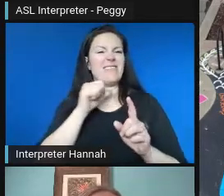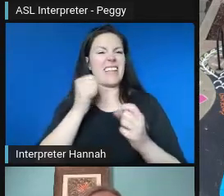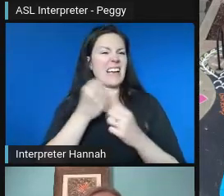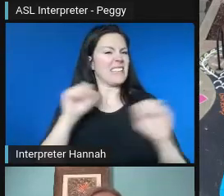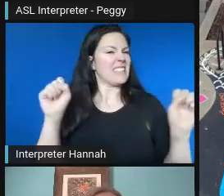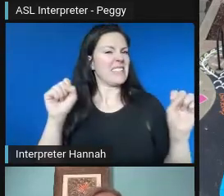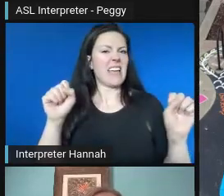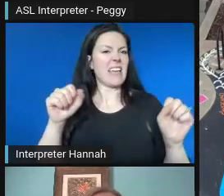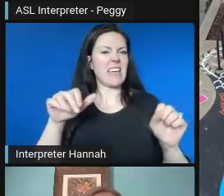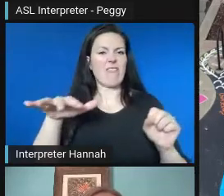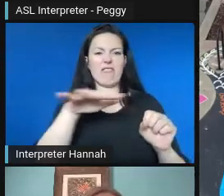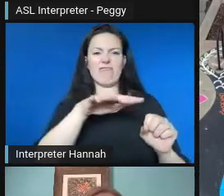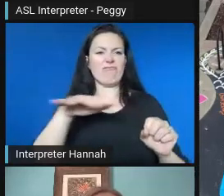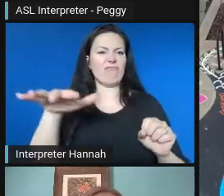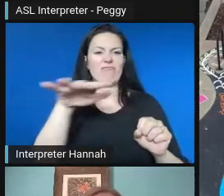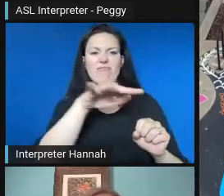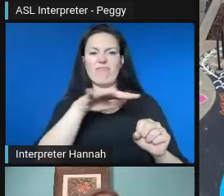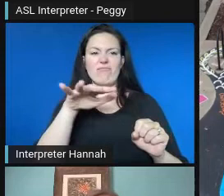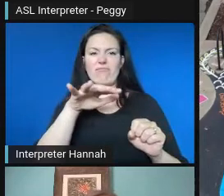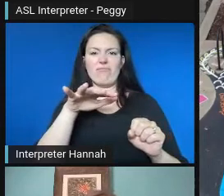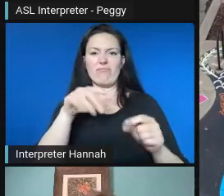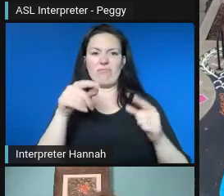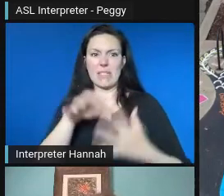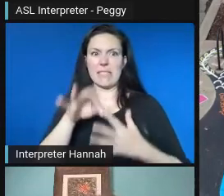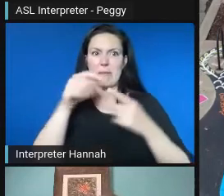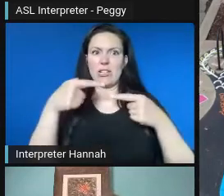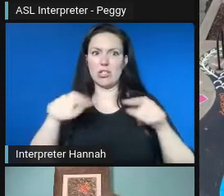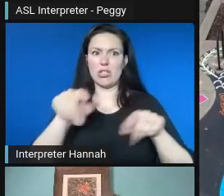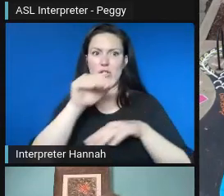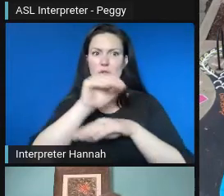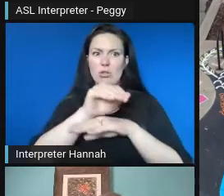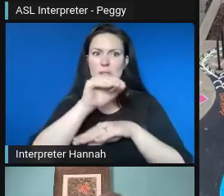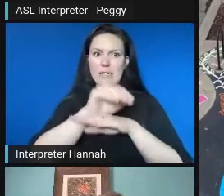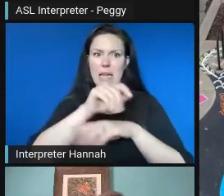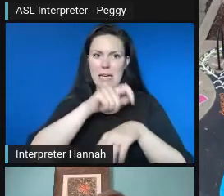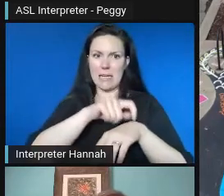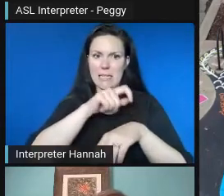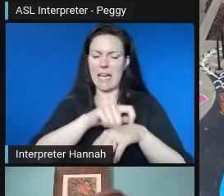especially after dark. And so we wanted to try and combat some of those